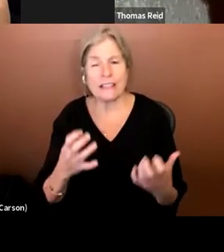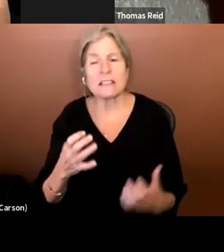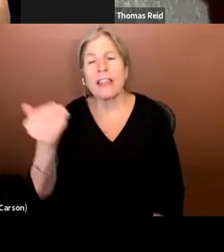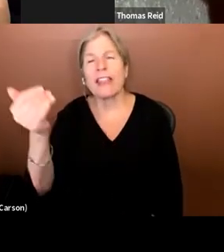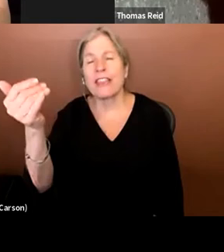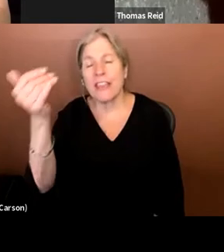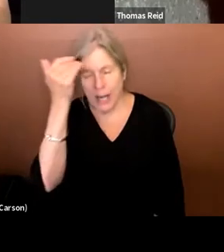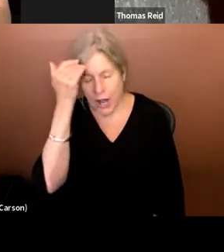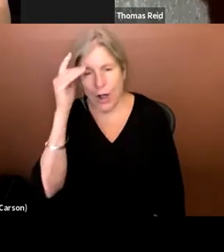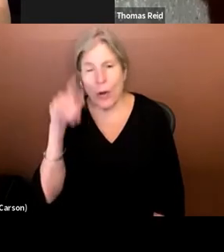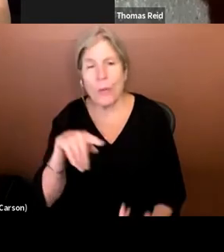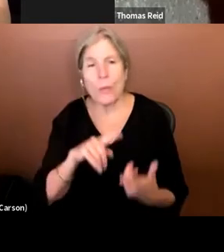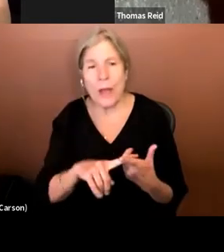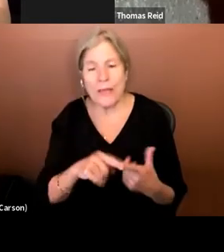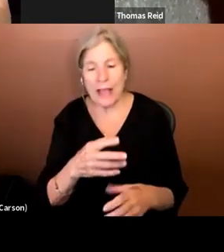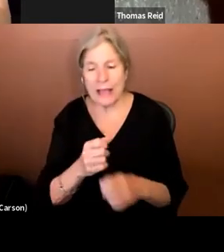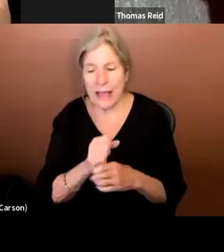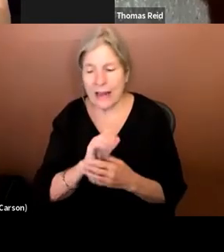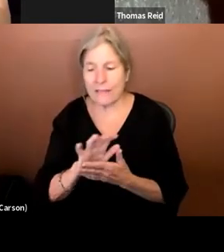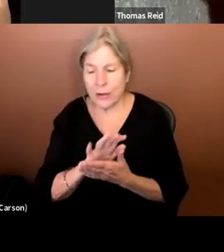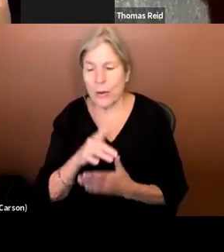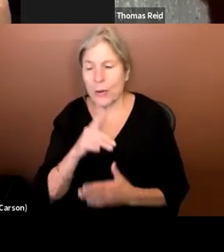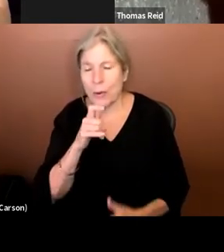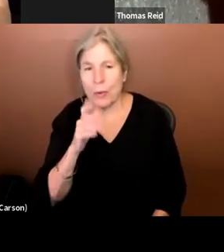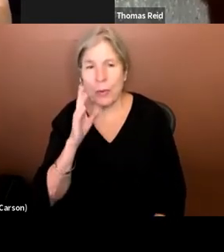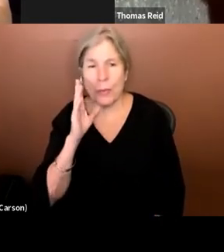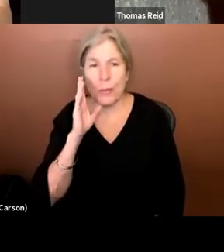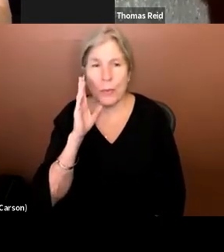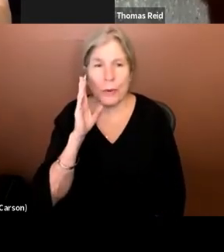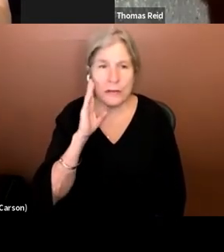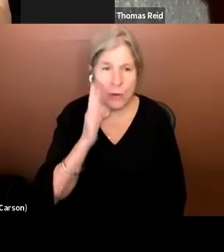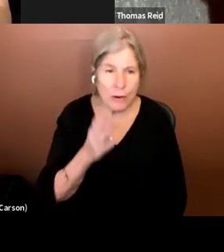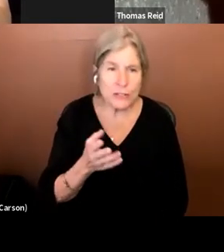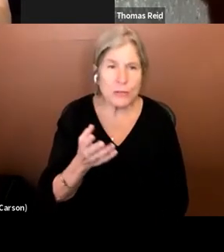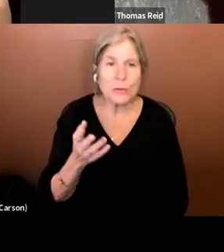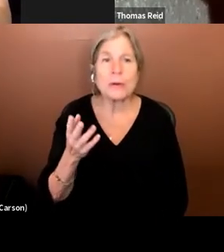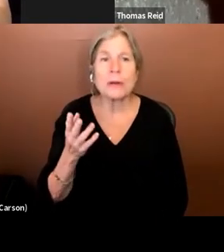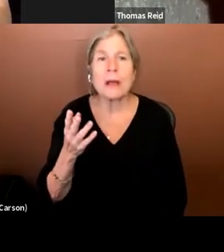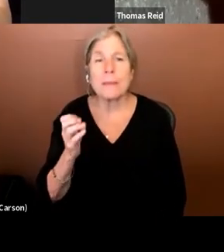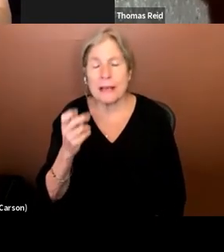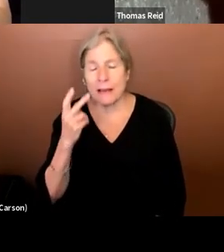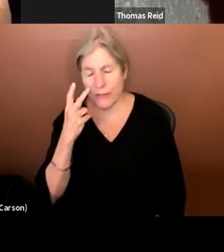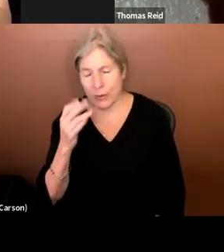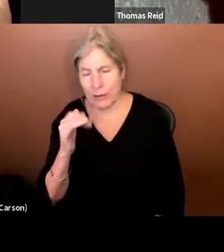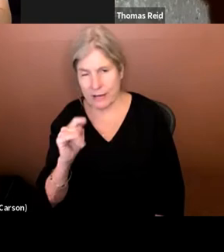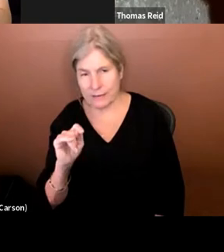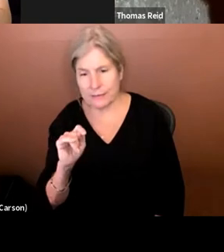when they get a video who is going to be viewing it. And